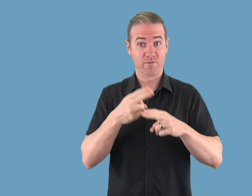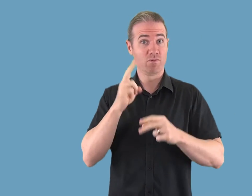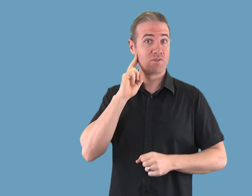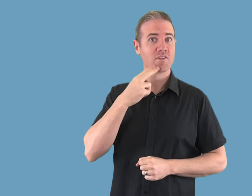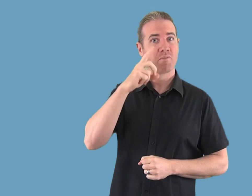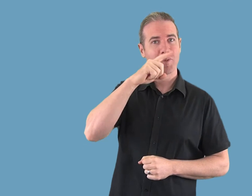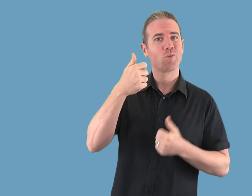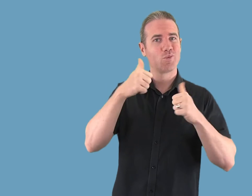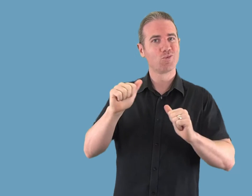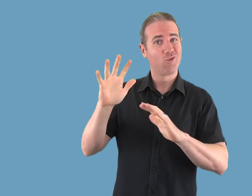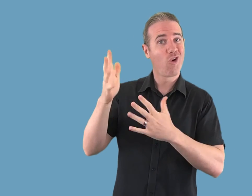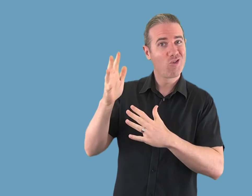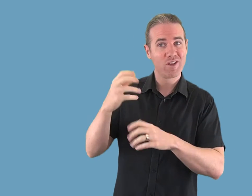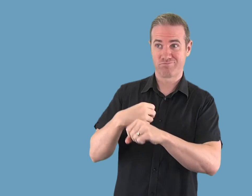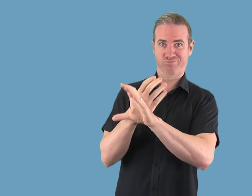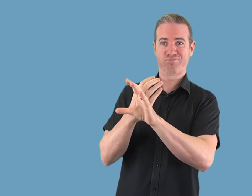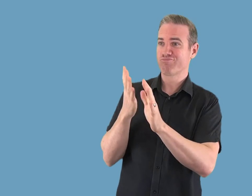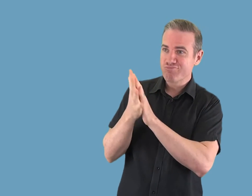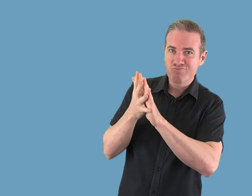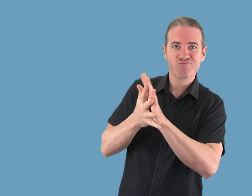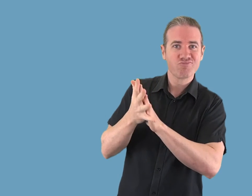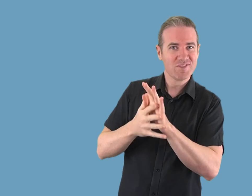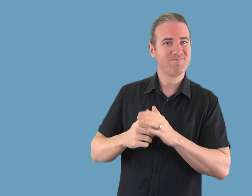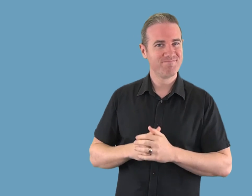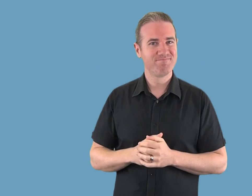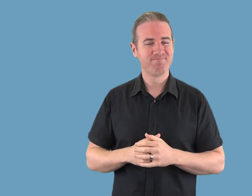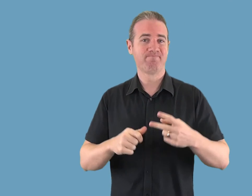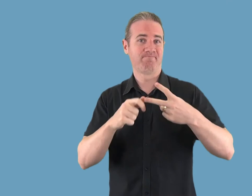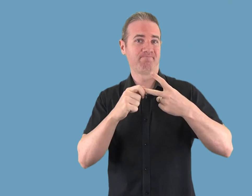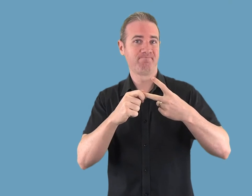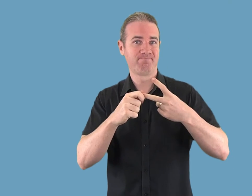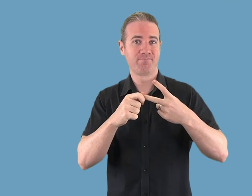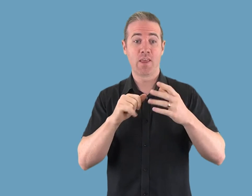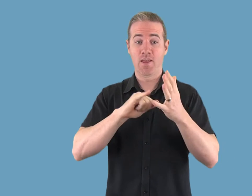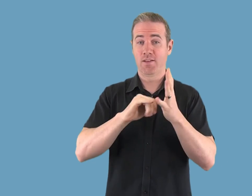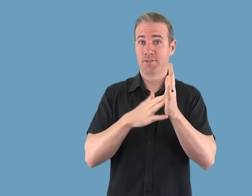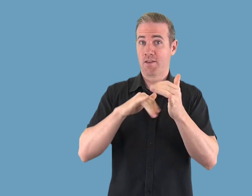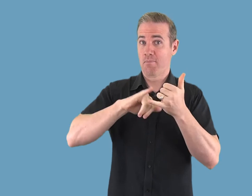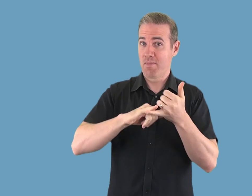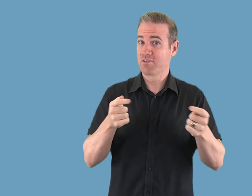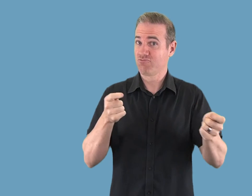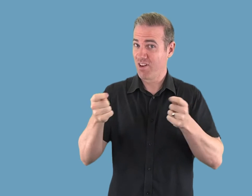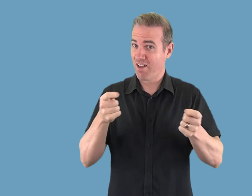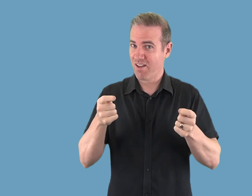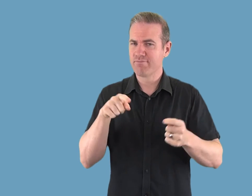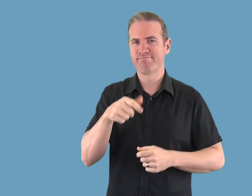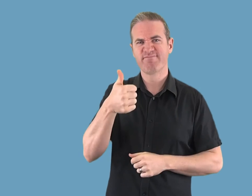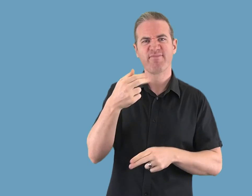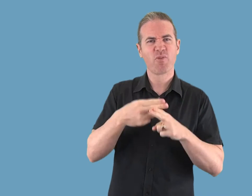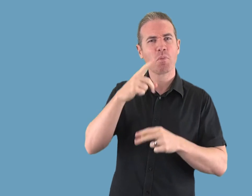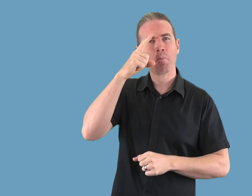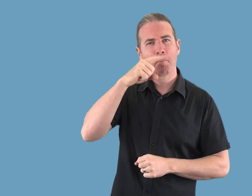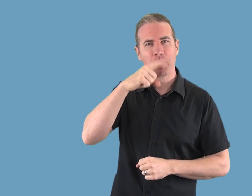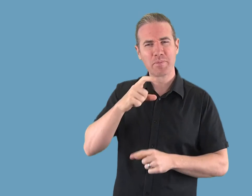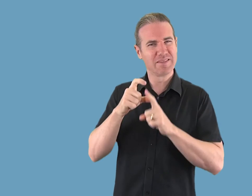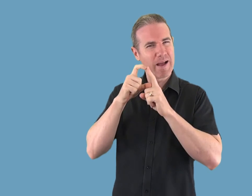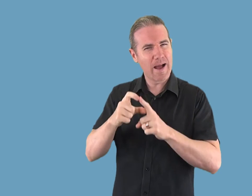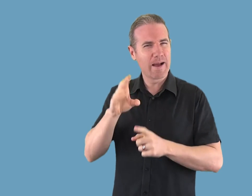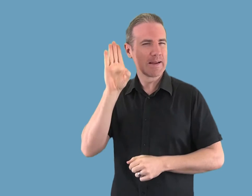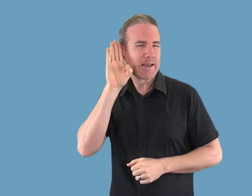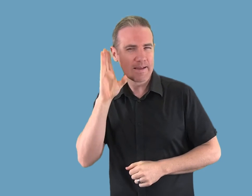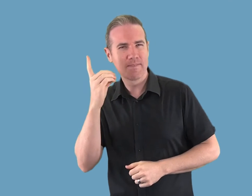Auslan users, SMS relay for people who have trouble hearing